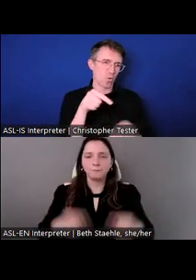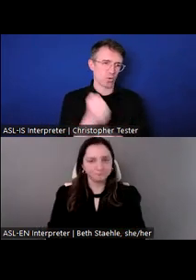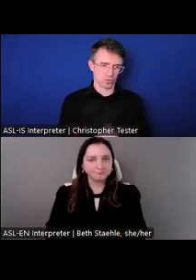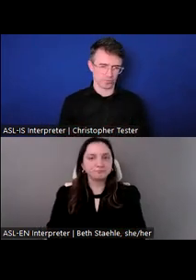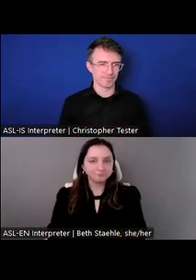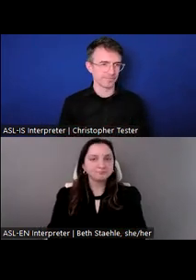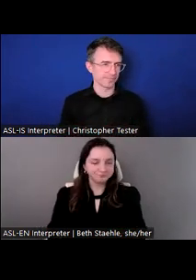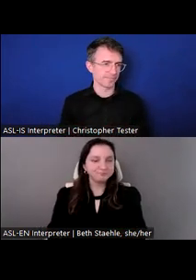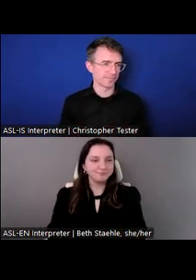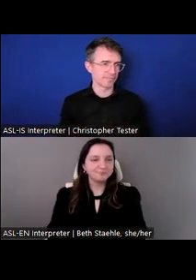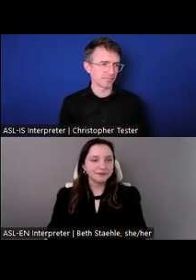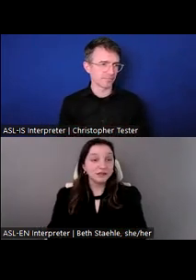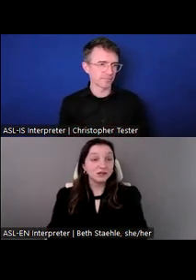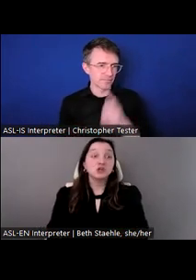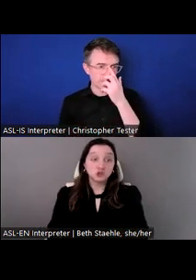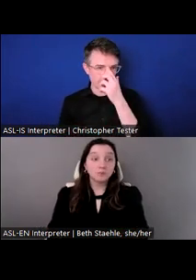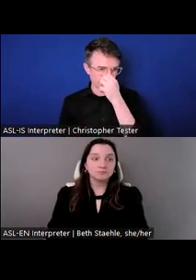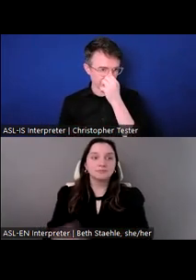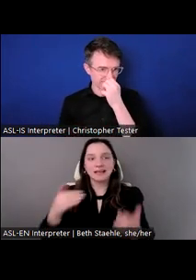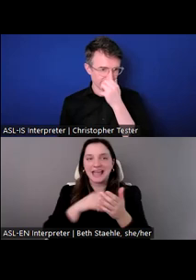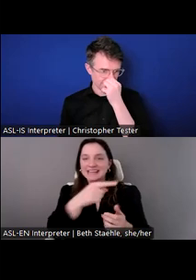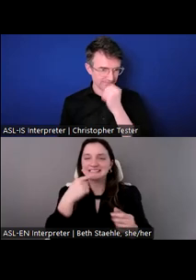Save the Children, we are a global movement.